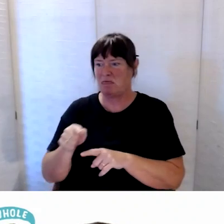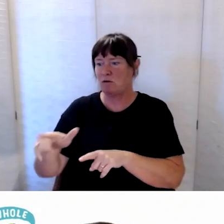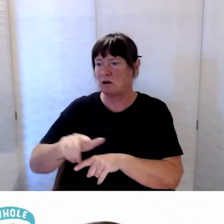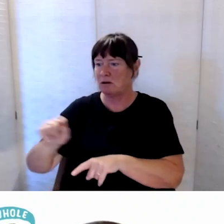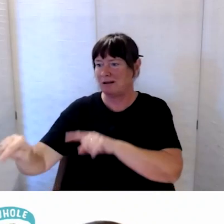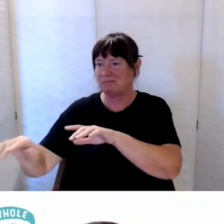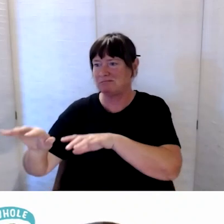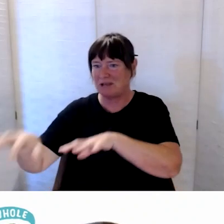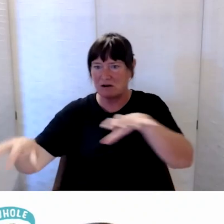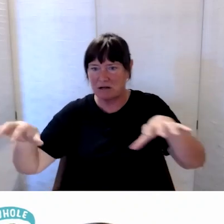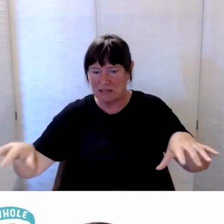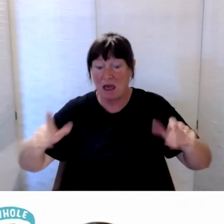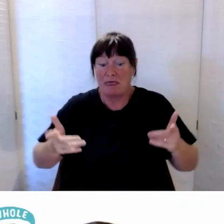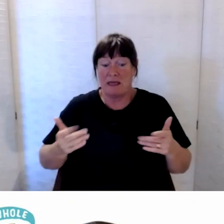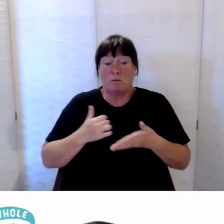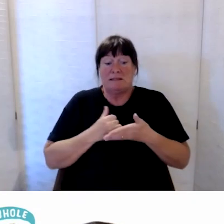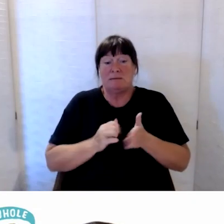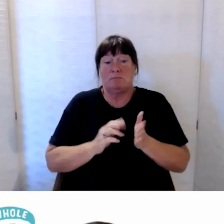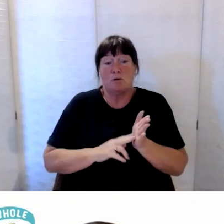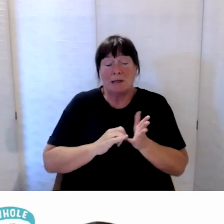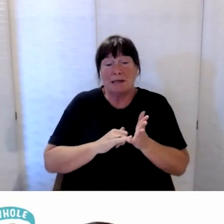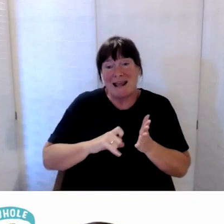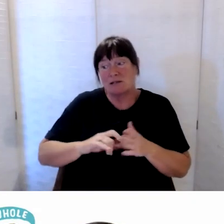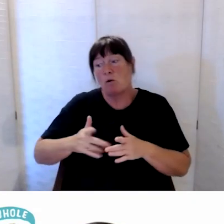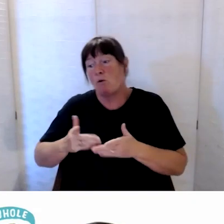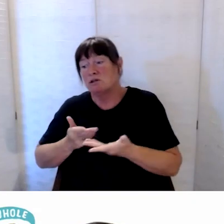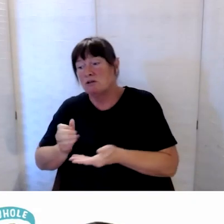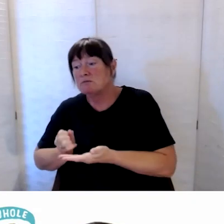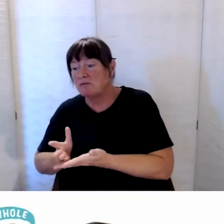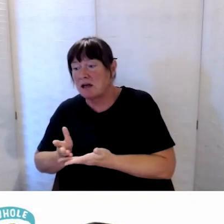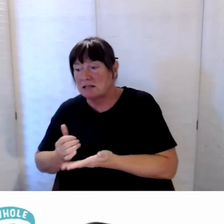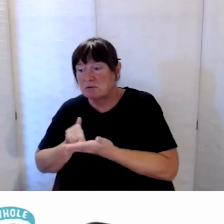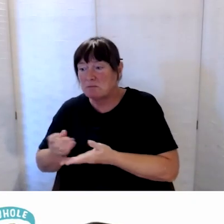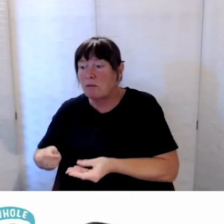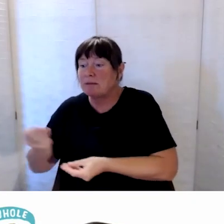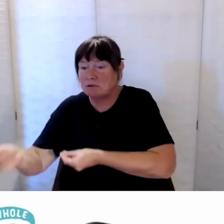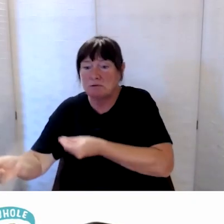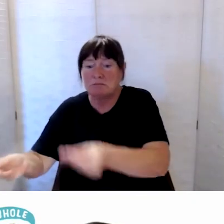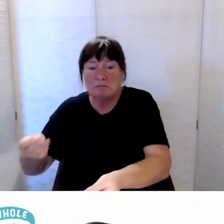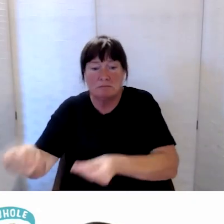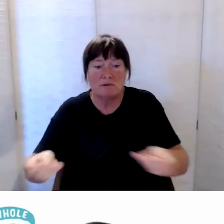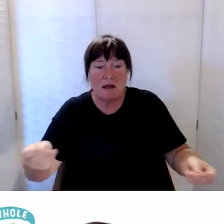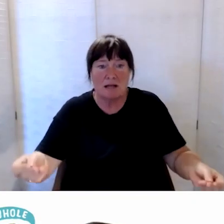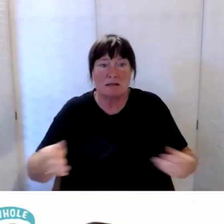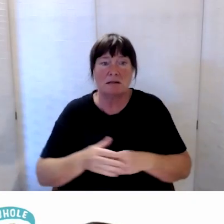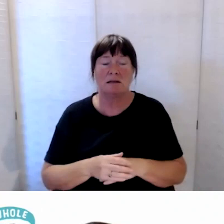the NASCs or providers to get that in place. Were you going to, yeah. The thing that I was going to add Prudence, was